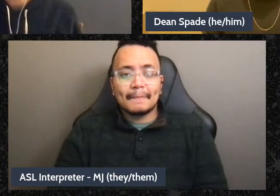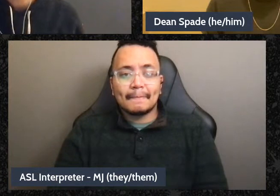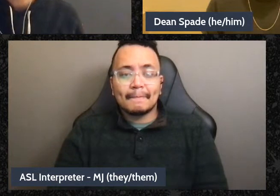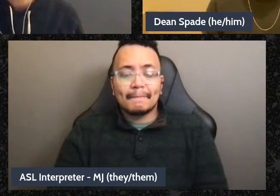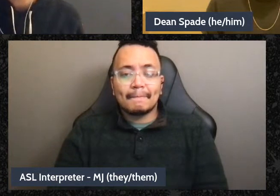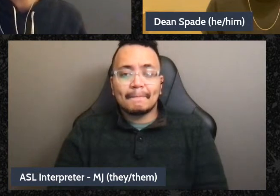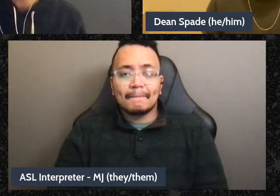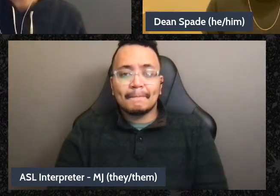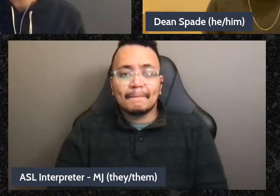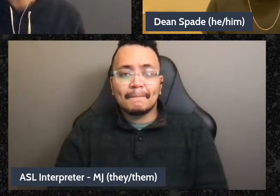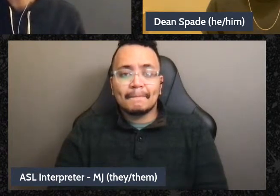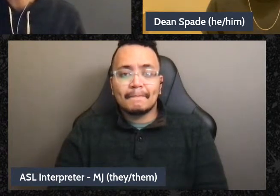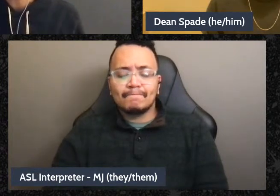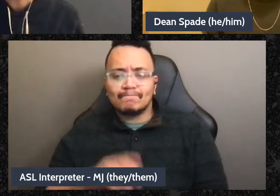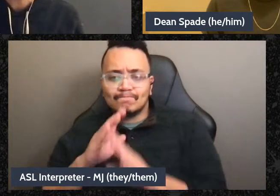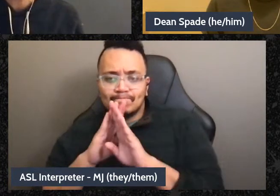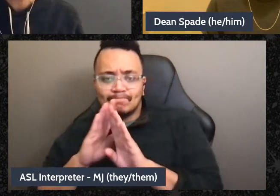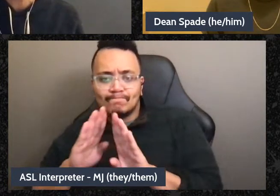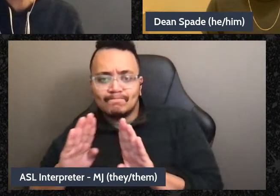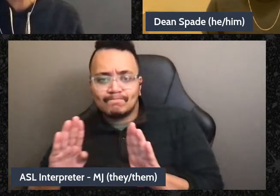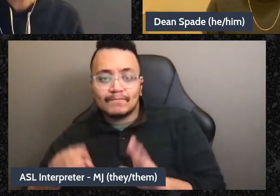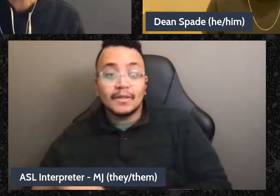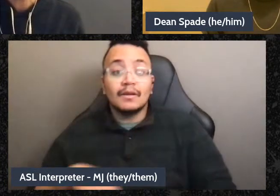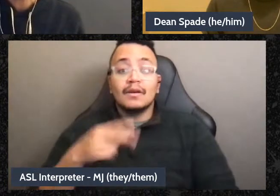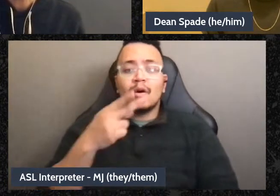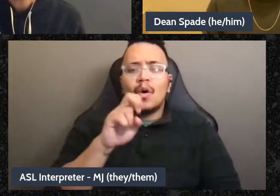Okay hold on one second I'm just gonna look it up,